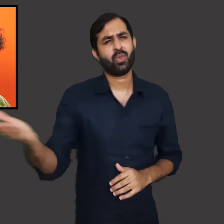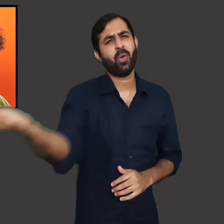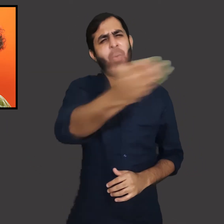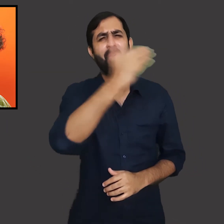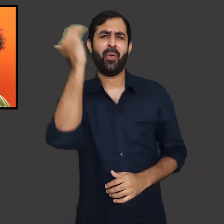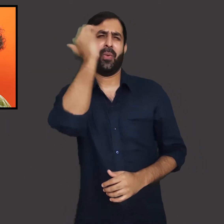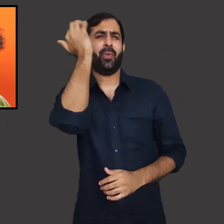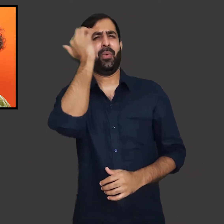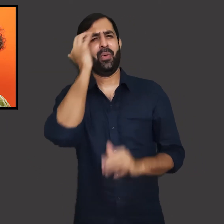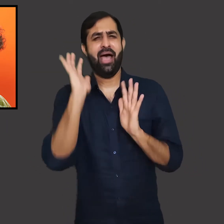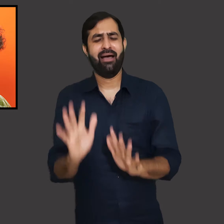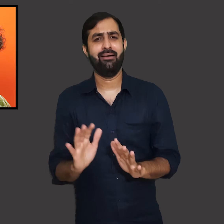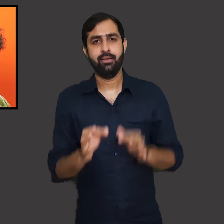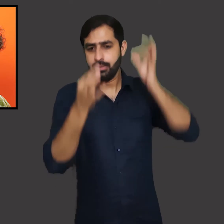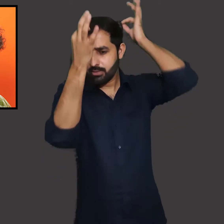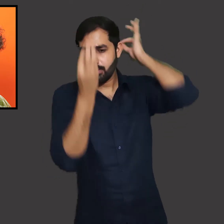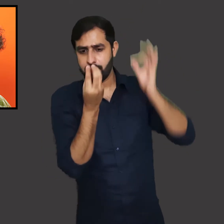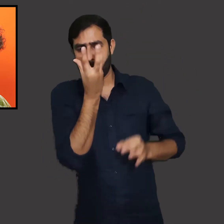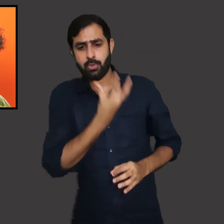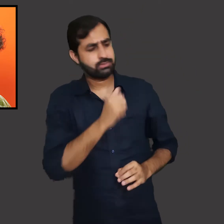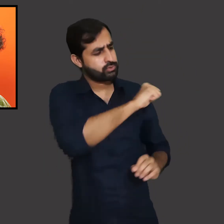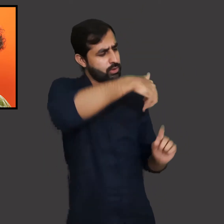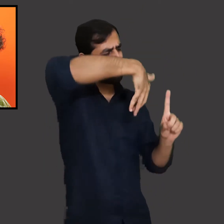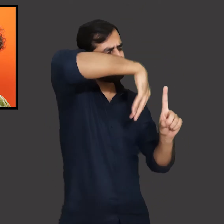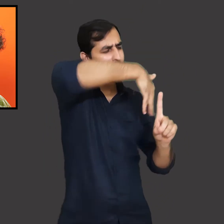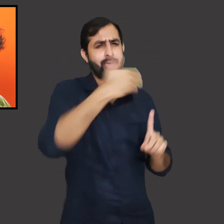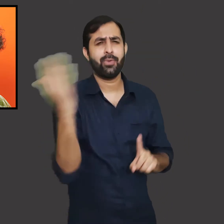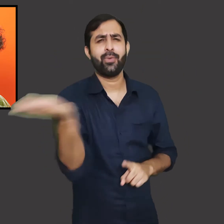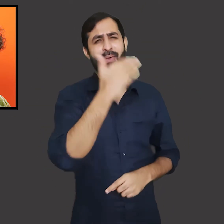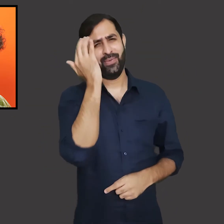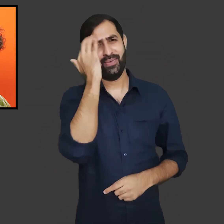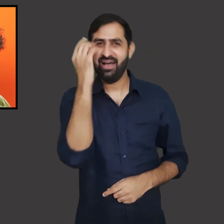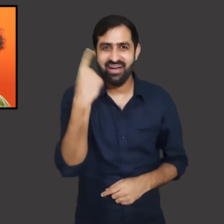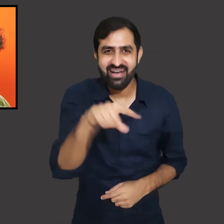We all know some background about the life of Pandit Jawaharlal Nehru.